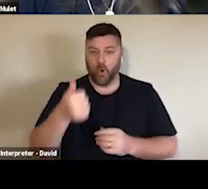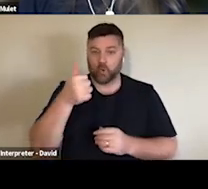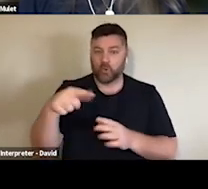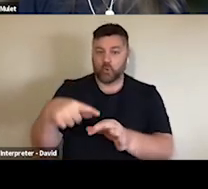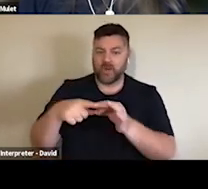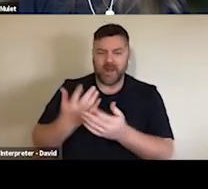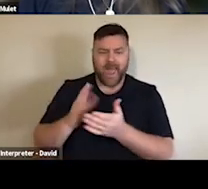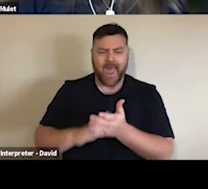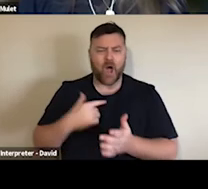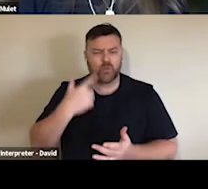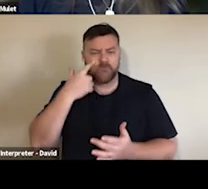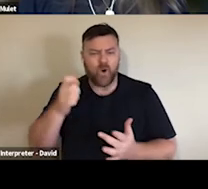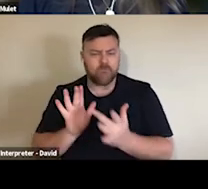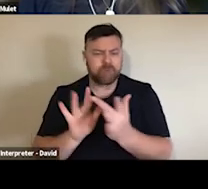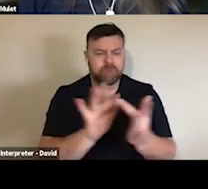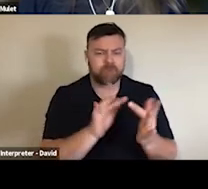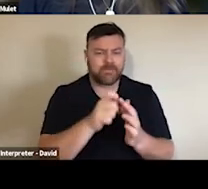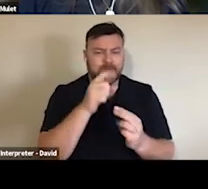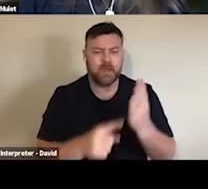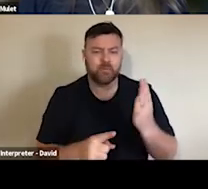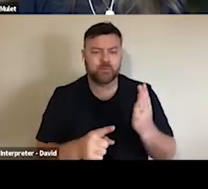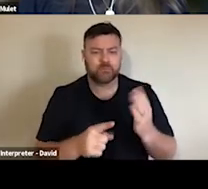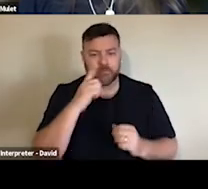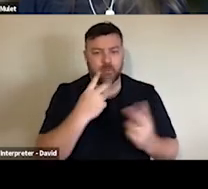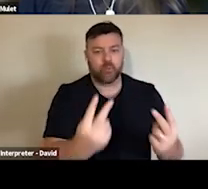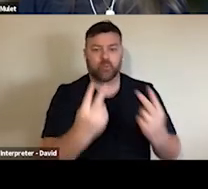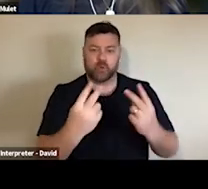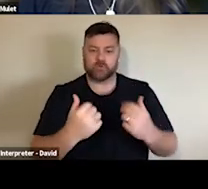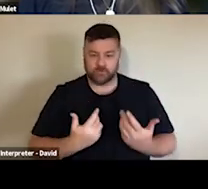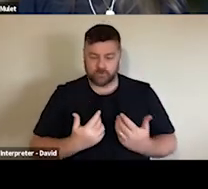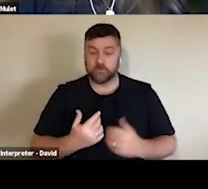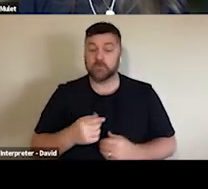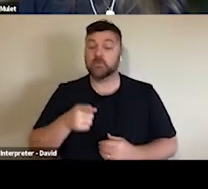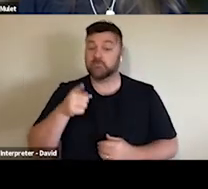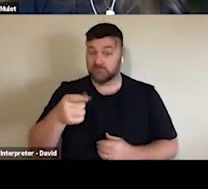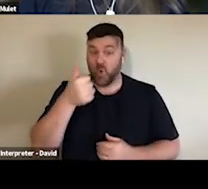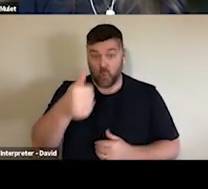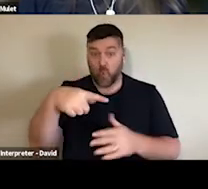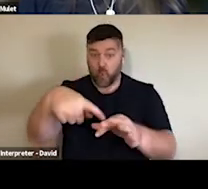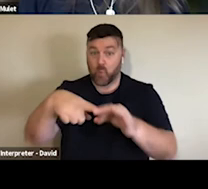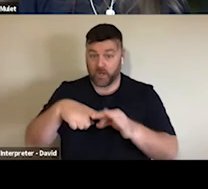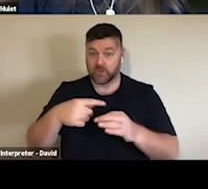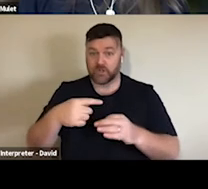really need to I think show leadership here in bringing people together around this magnificent opportunity. So I'll stop there. Mmm, yes.